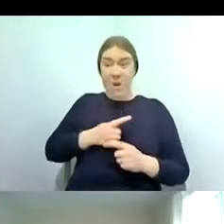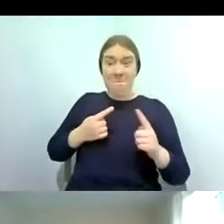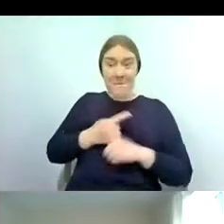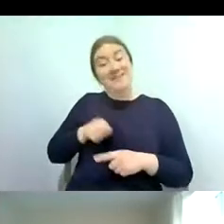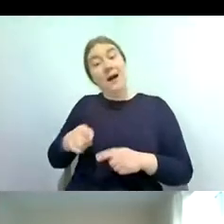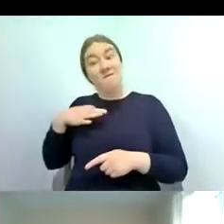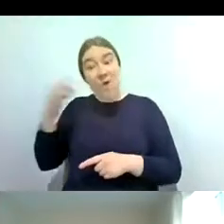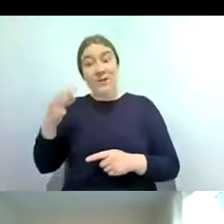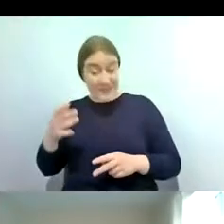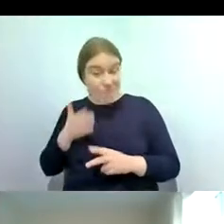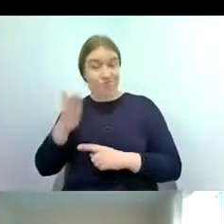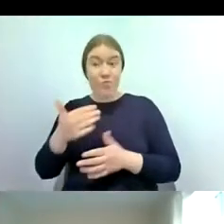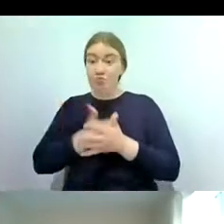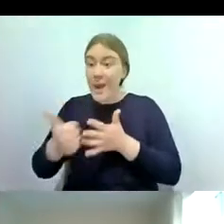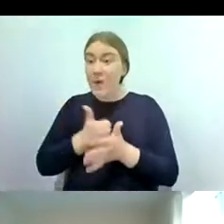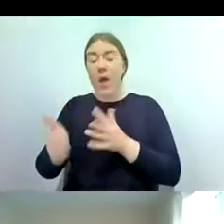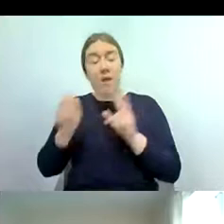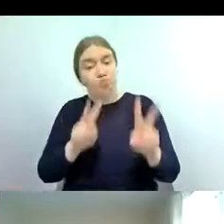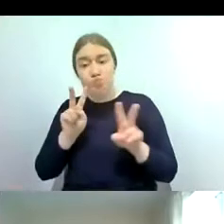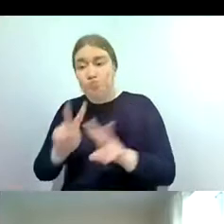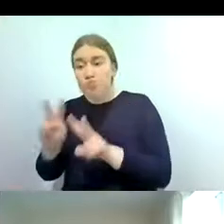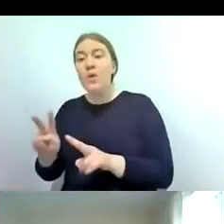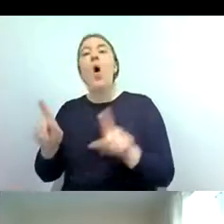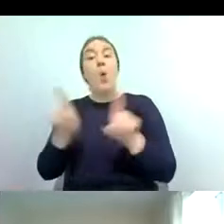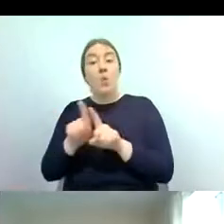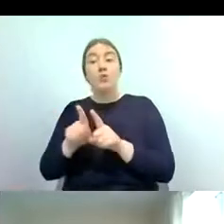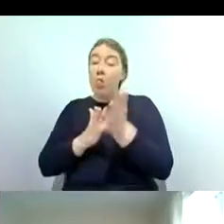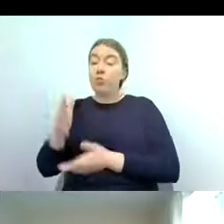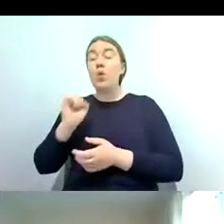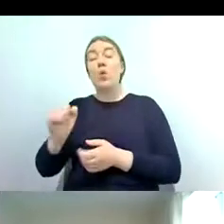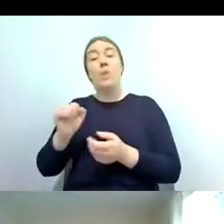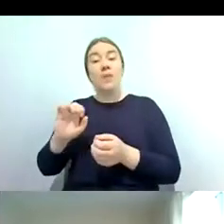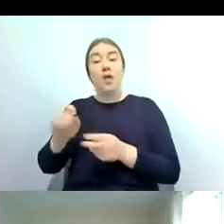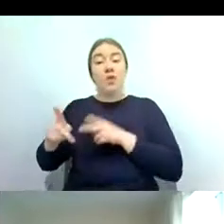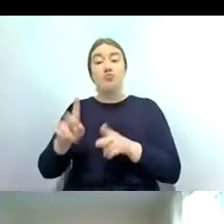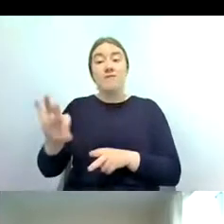monitor it more regularly but also through the riverfly partnership volunteers can be put in